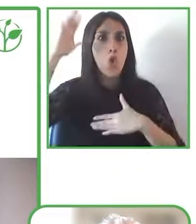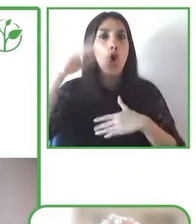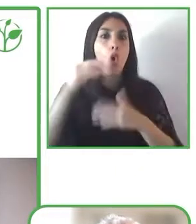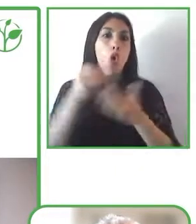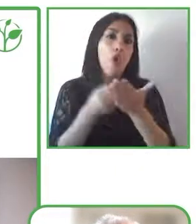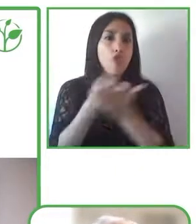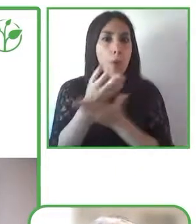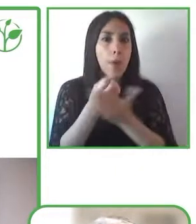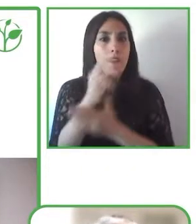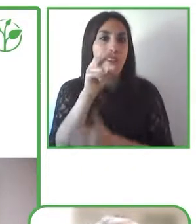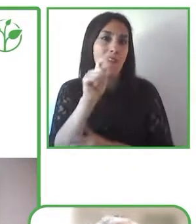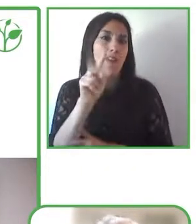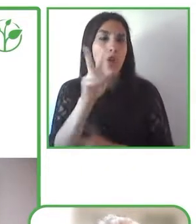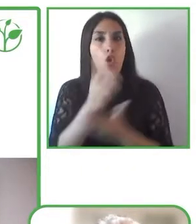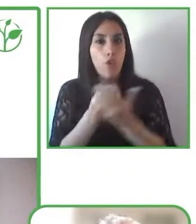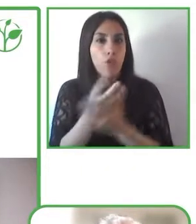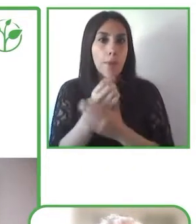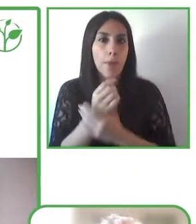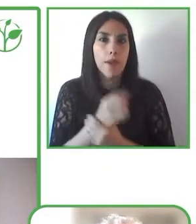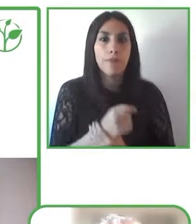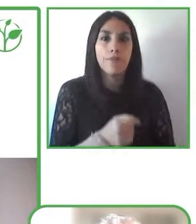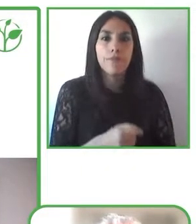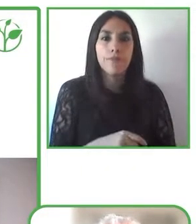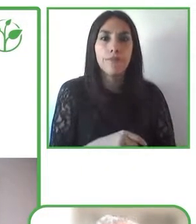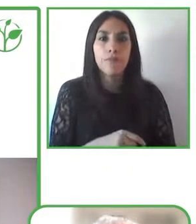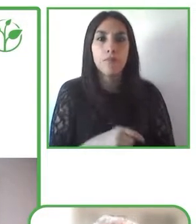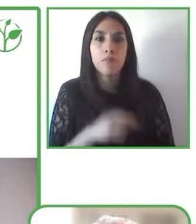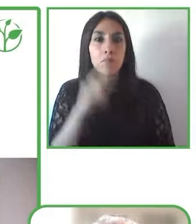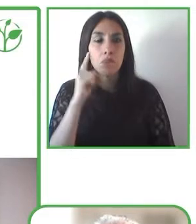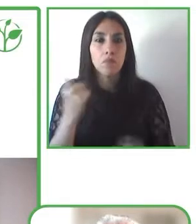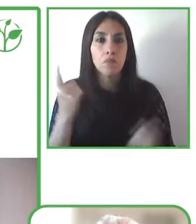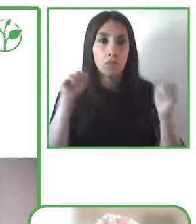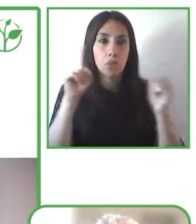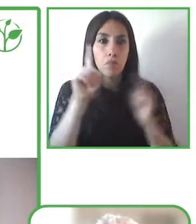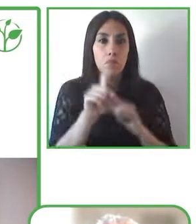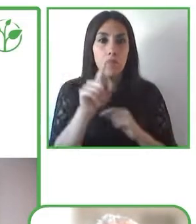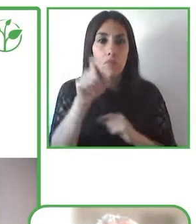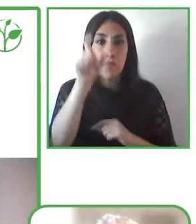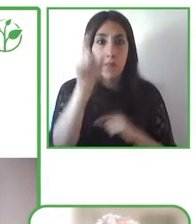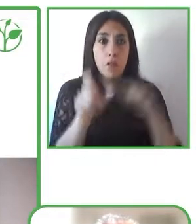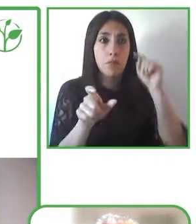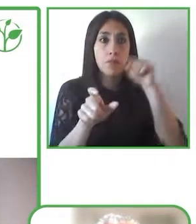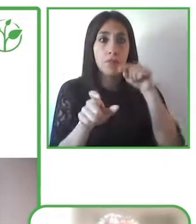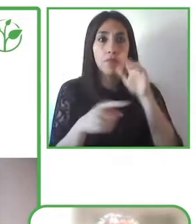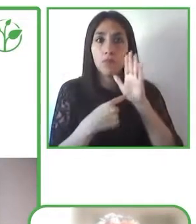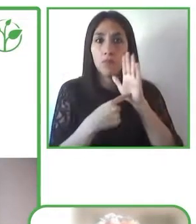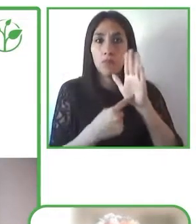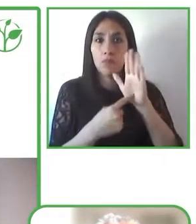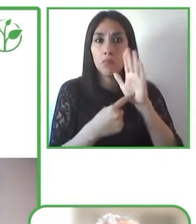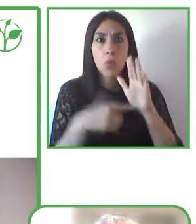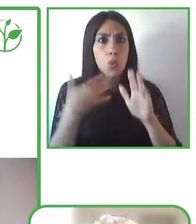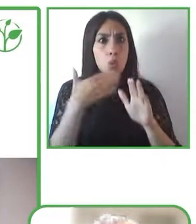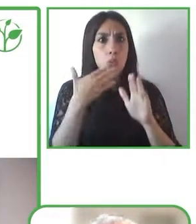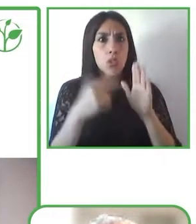is presented by two people with intellectual disability it has become a media phenomenon